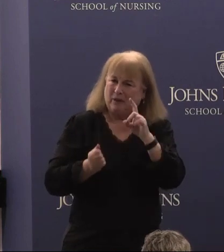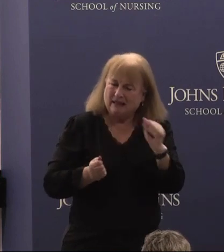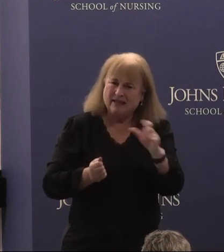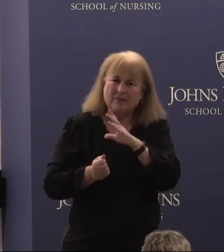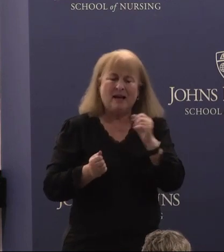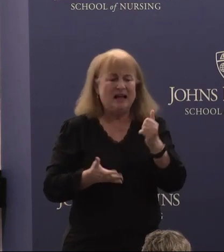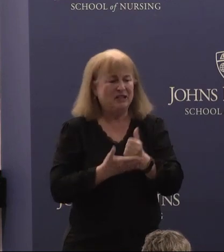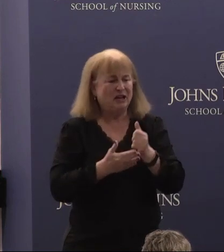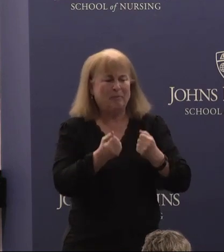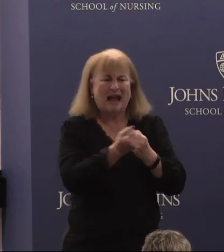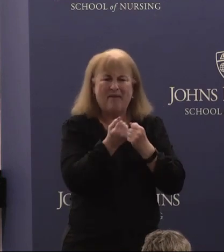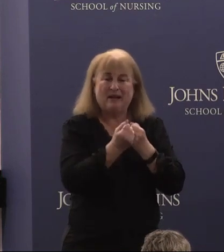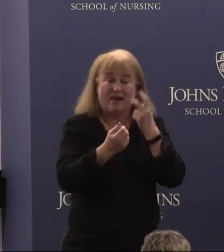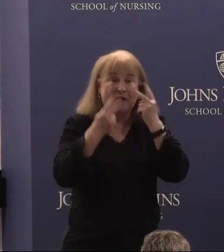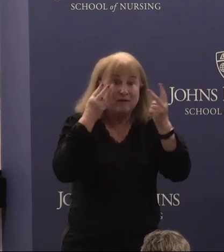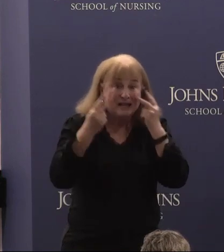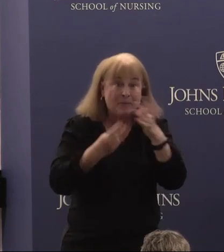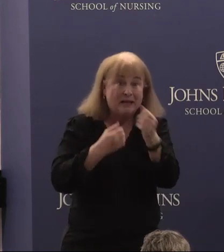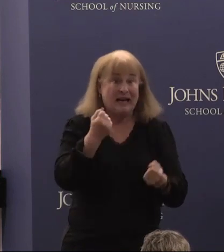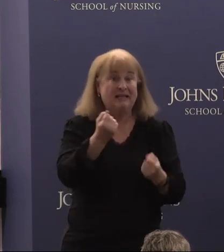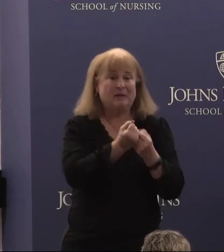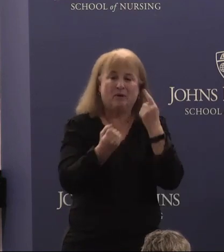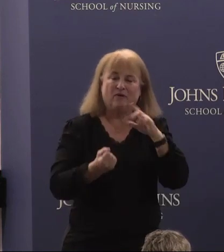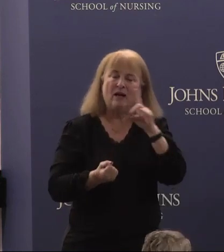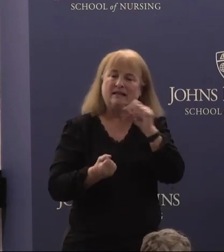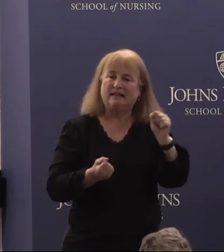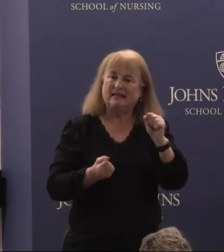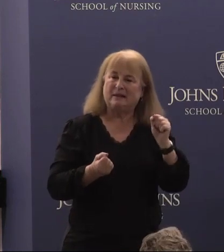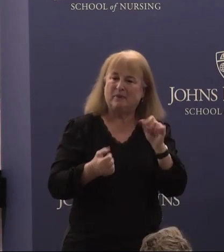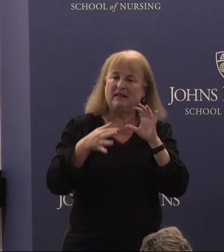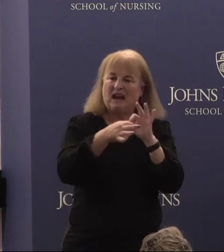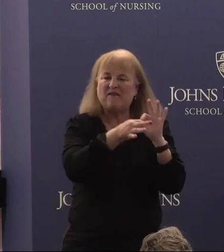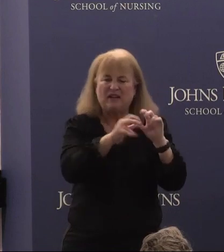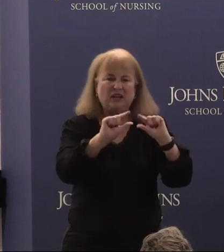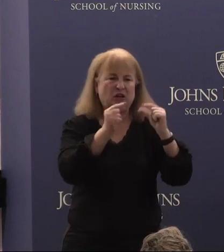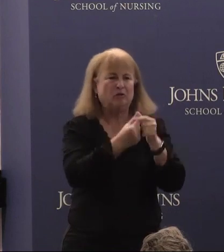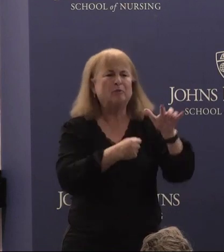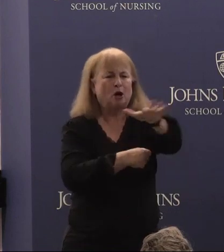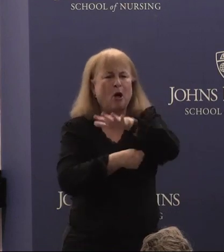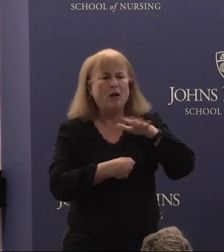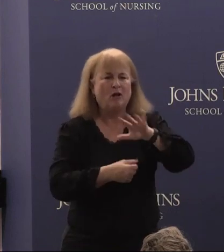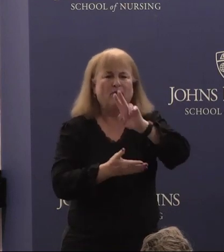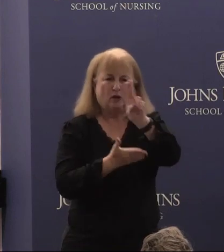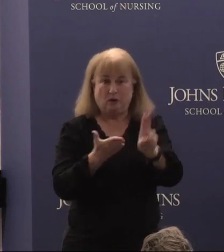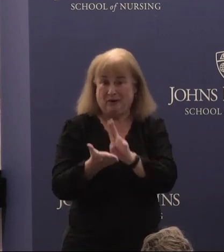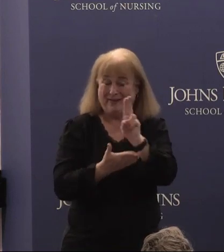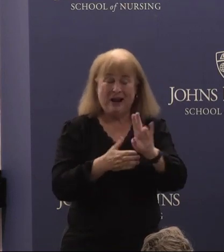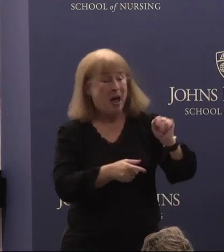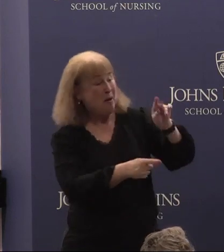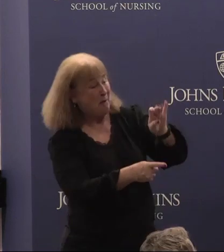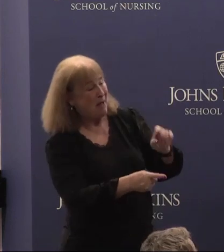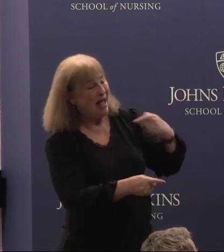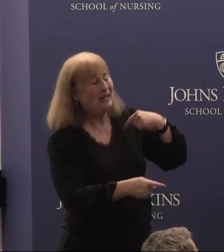the visibility and support for disability affinity groups across Hopkins. So Bonnie we're just so